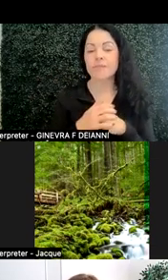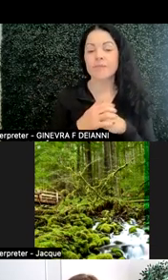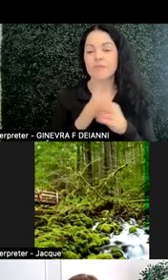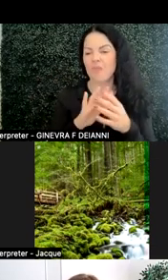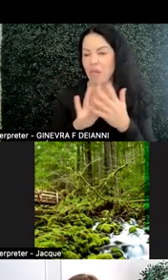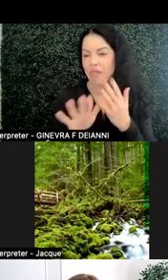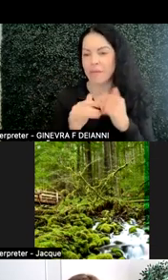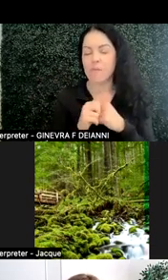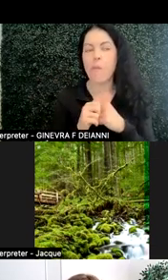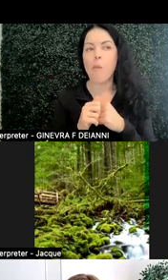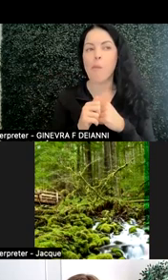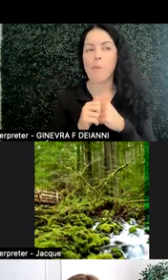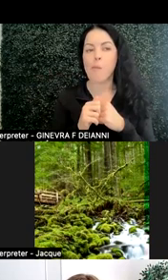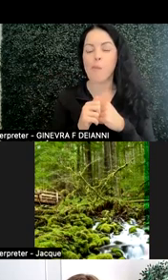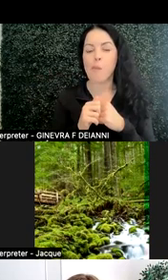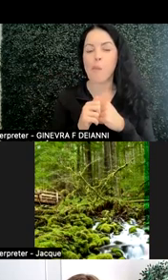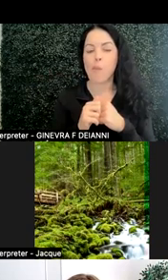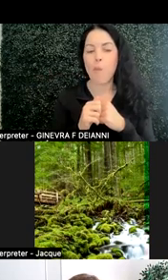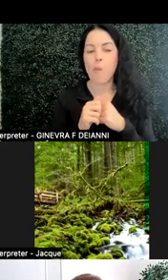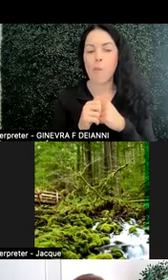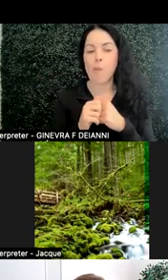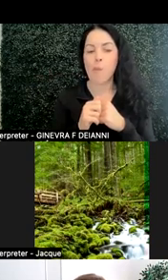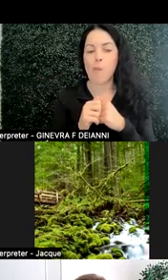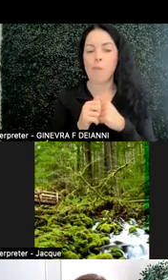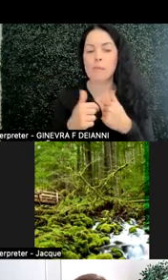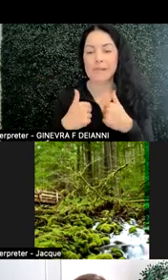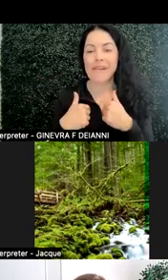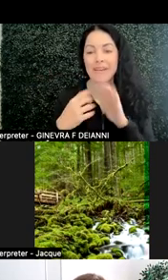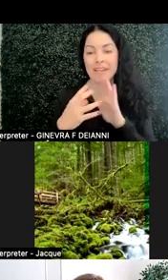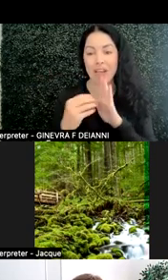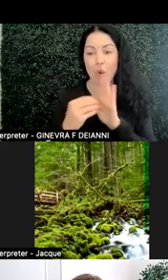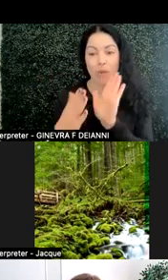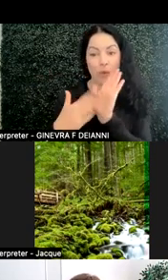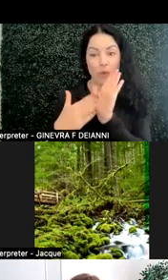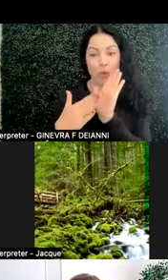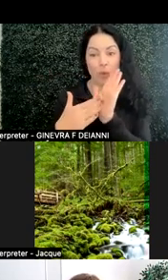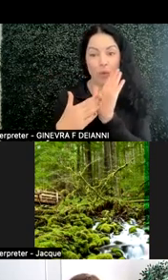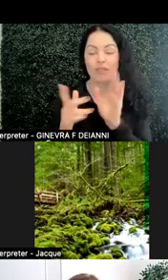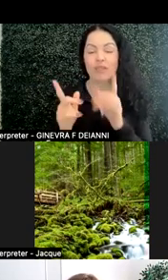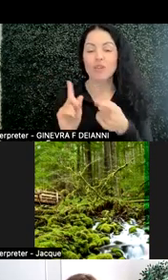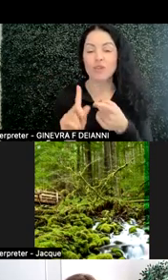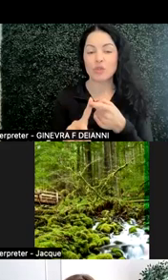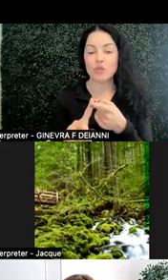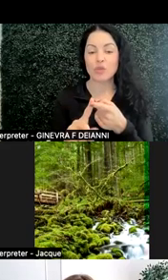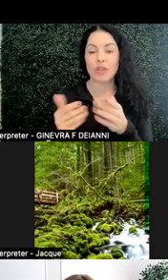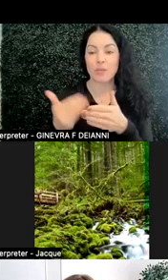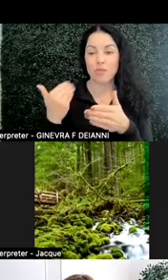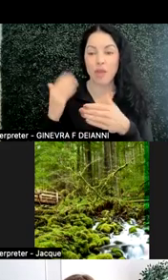I very much an echo the kudos to the prior presenters